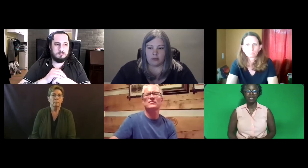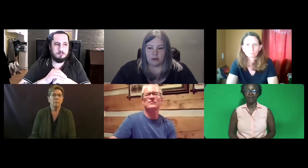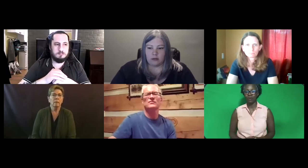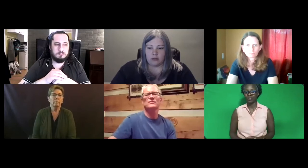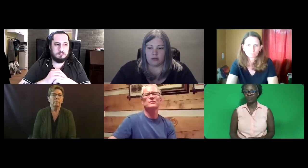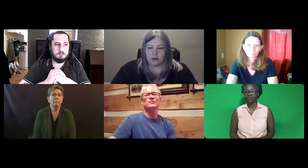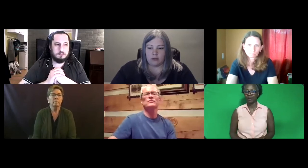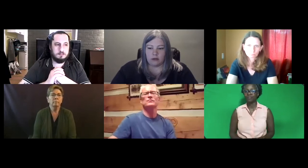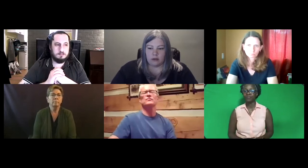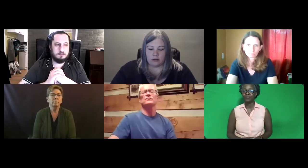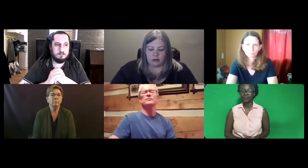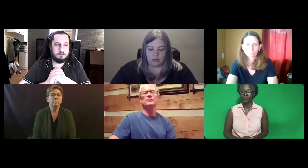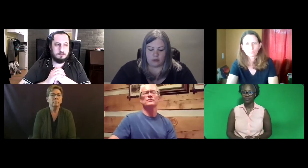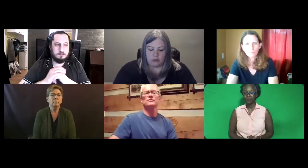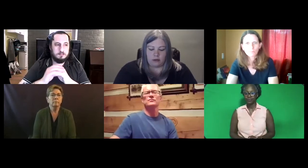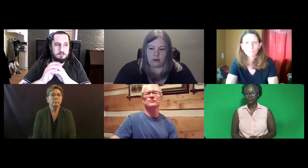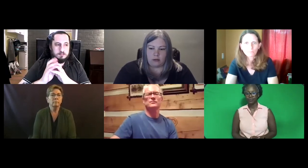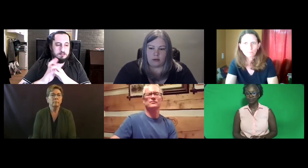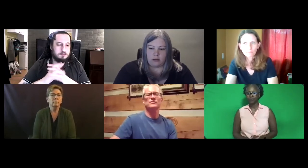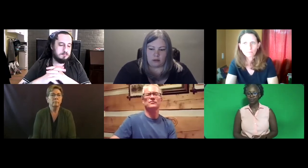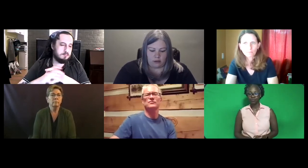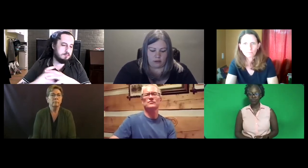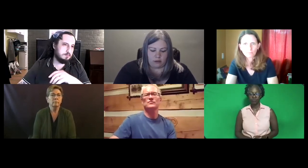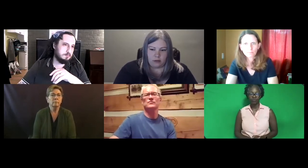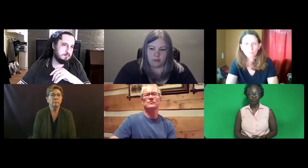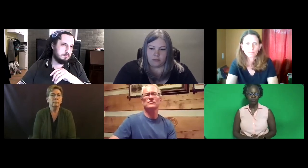that question from.